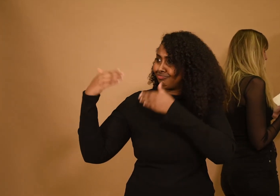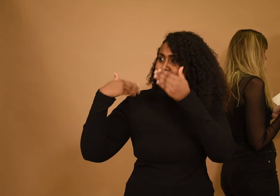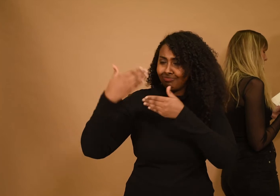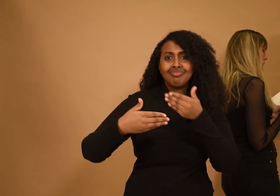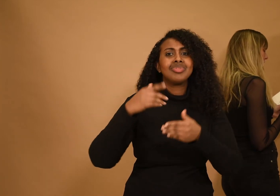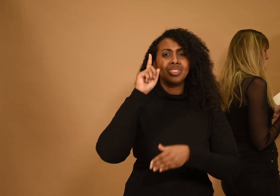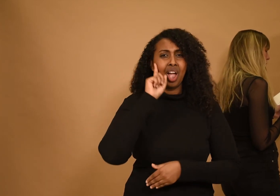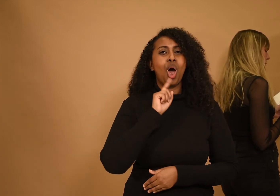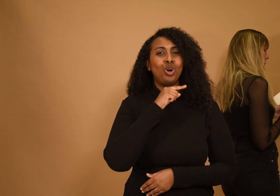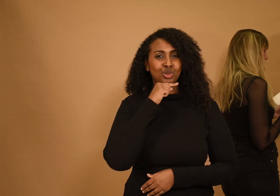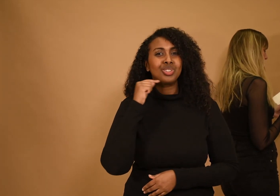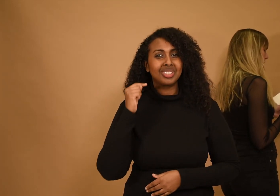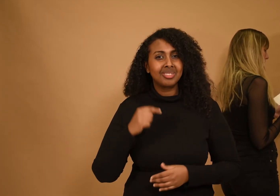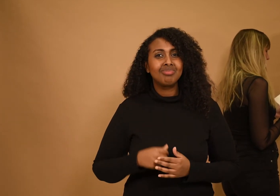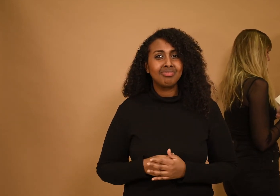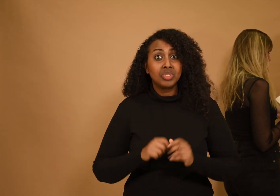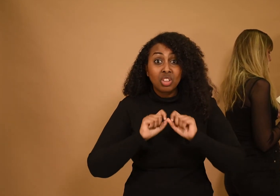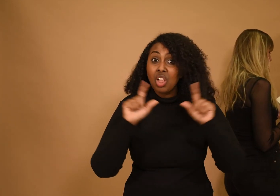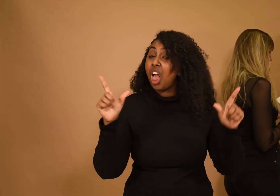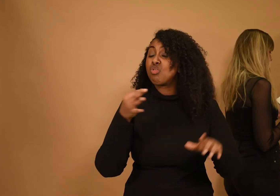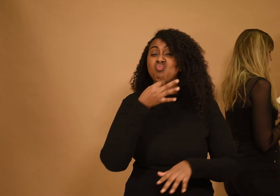a language that doesn't require hearing to listen